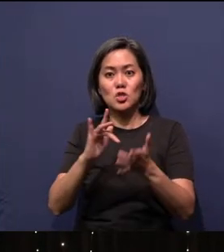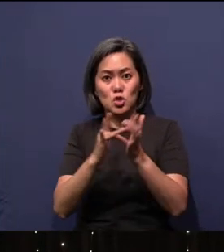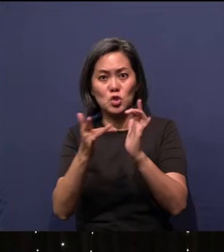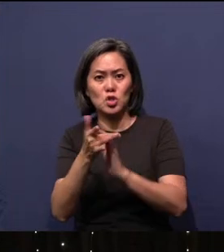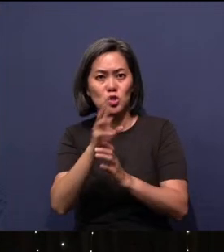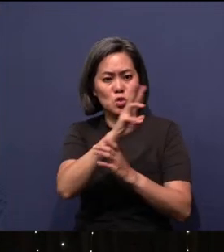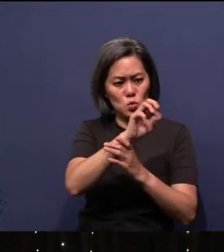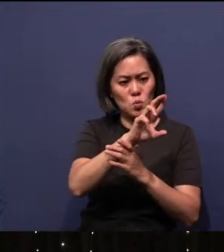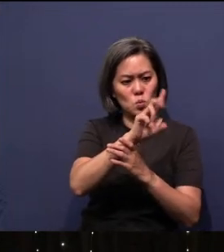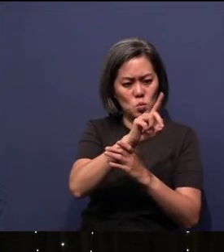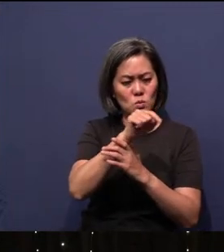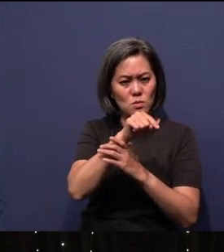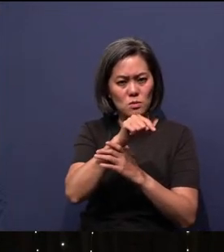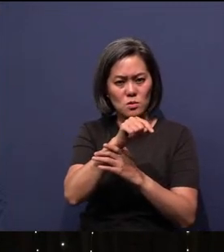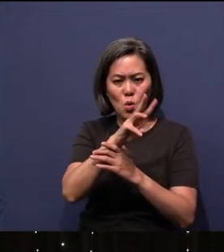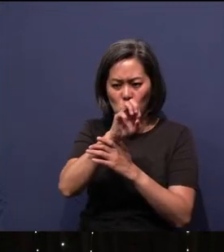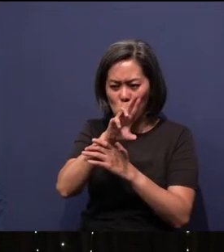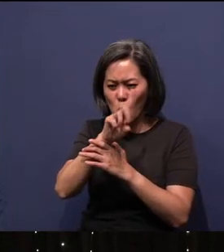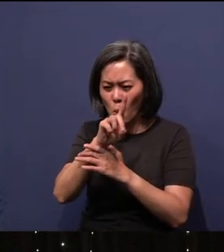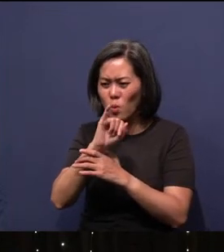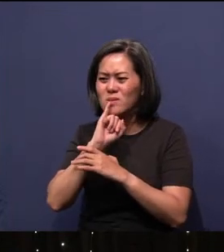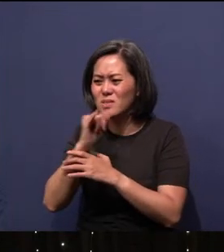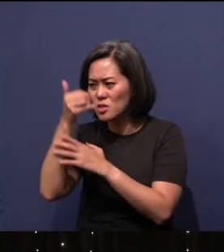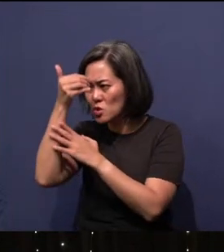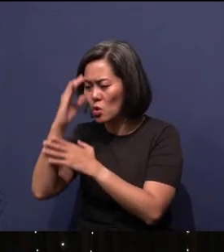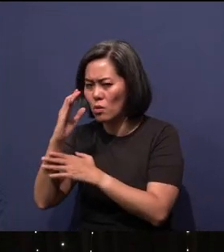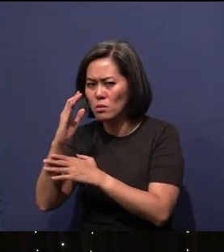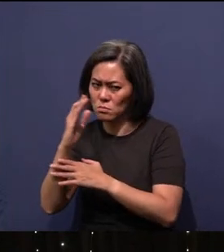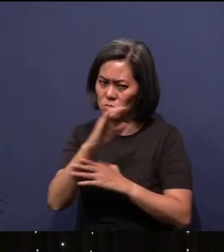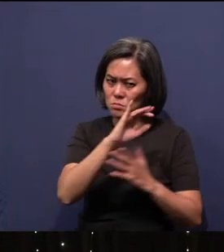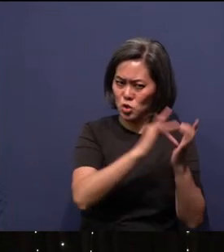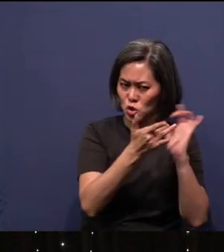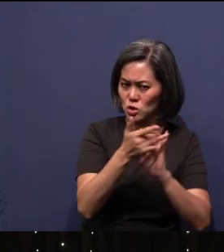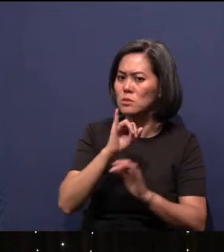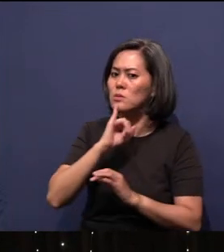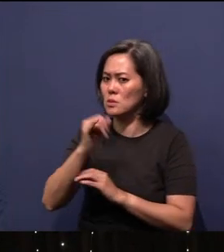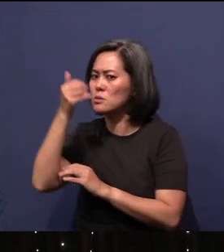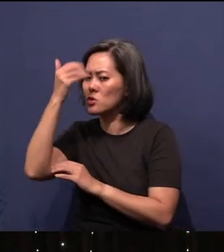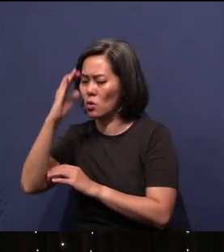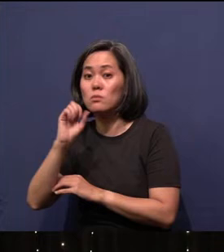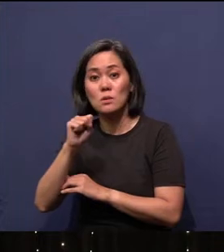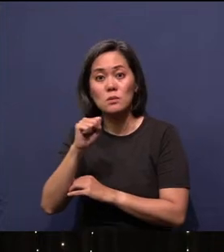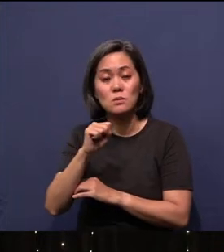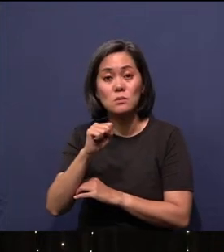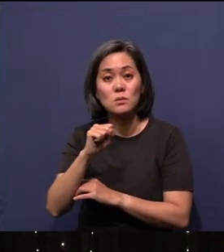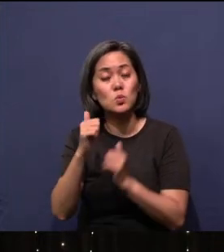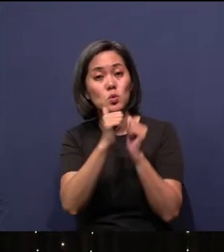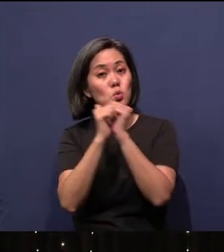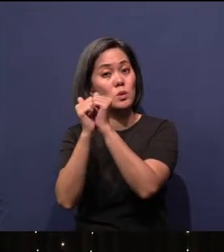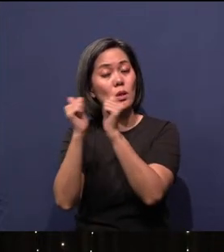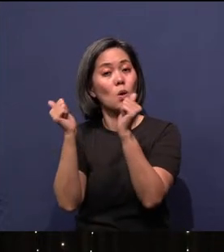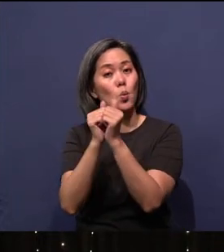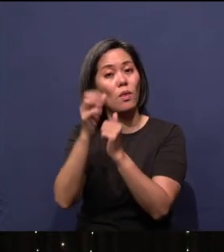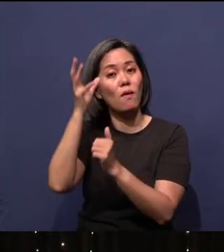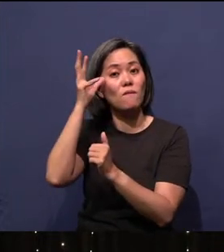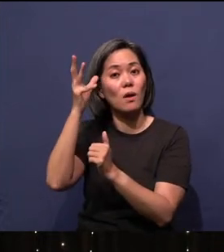God? Yes! Jesus is God, but He was with God the Father, and later the Holy Spirit will come into the picture.